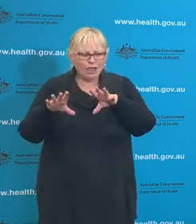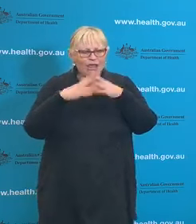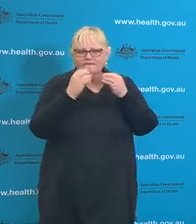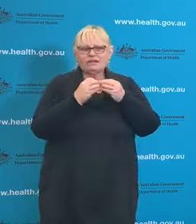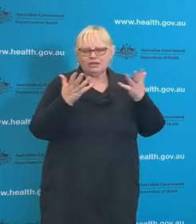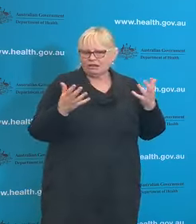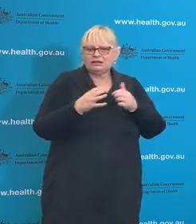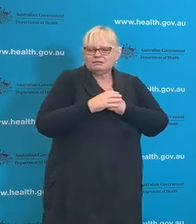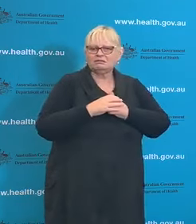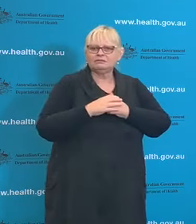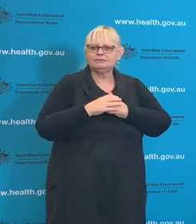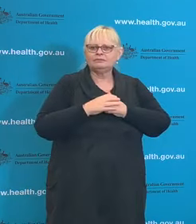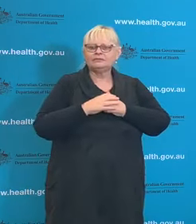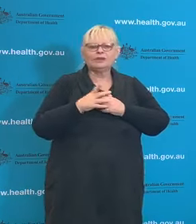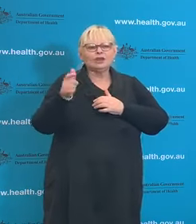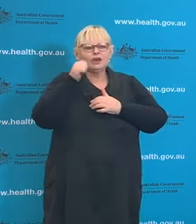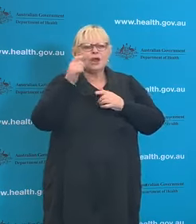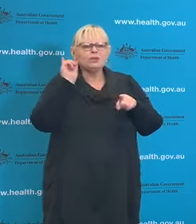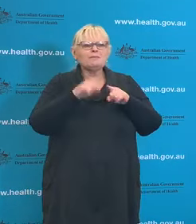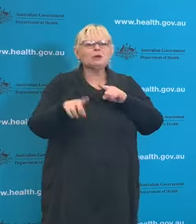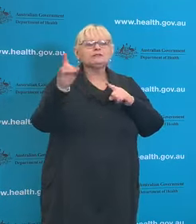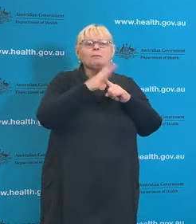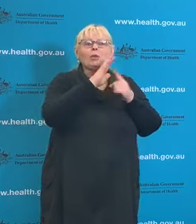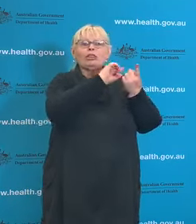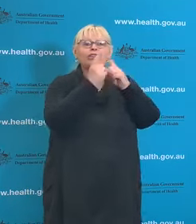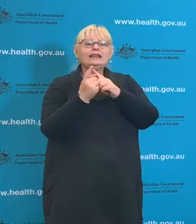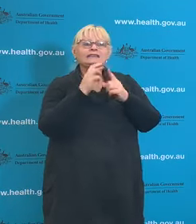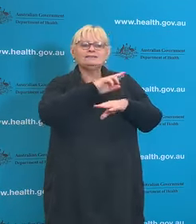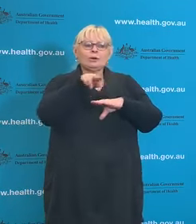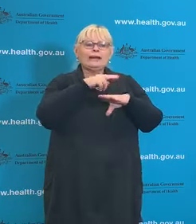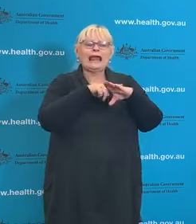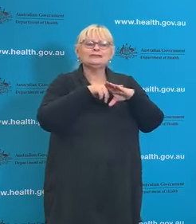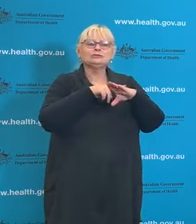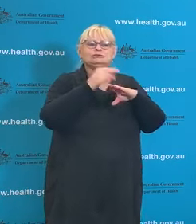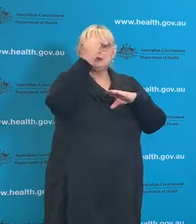And do you know what the key issues might be for National Cabinet next Friday?